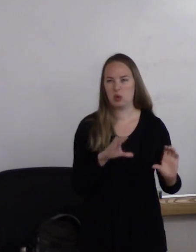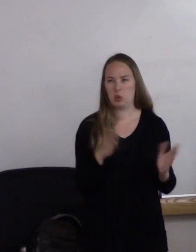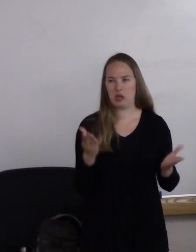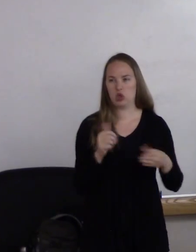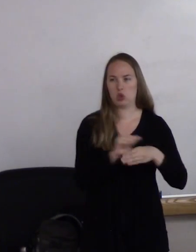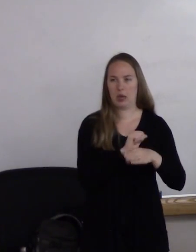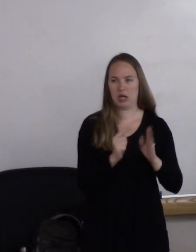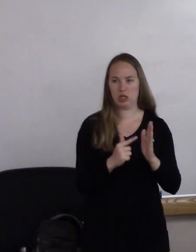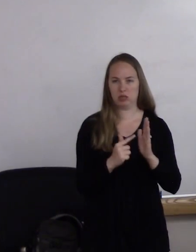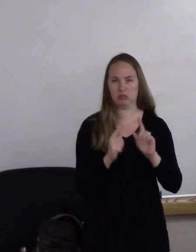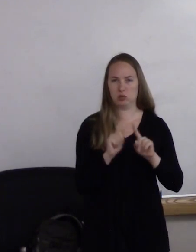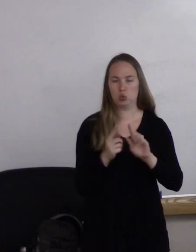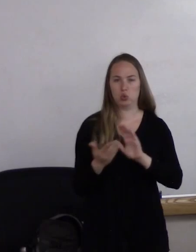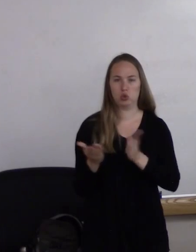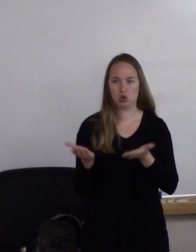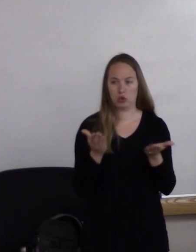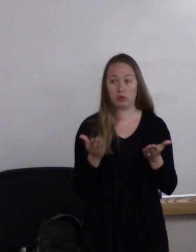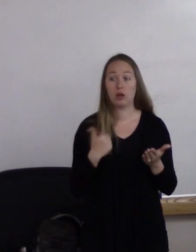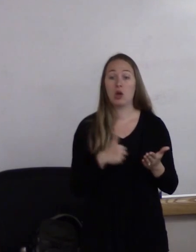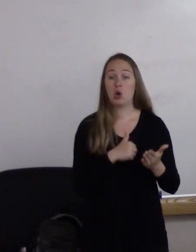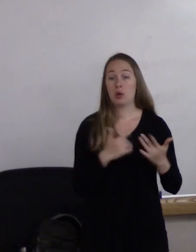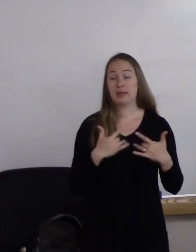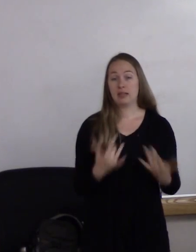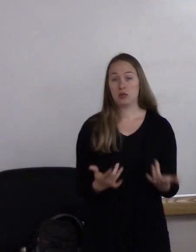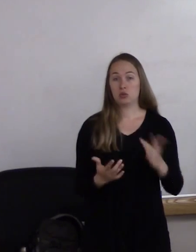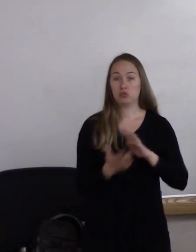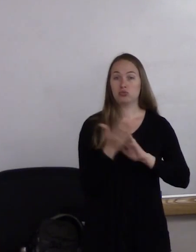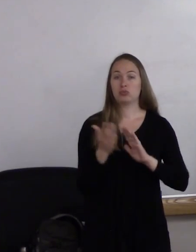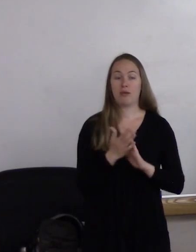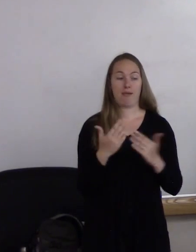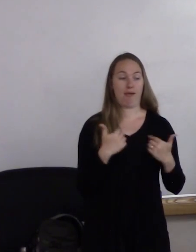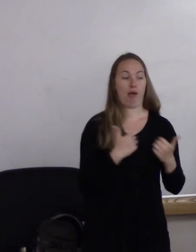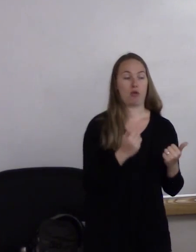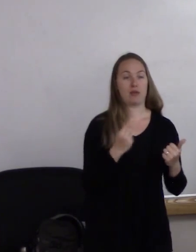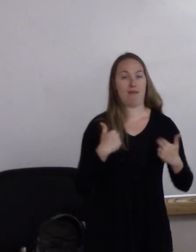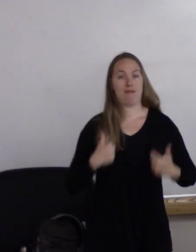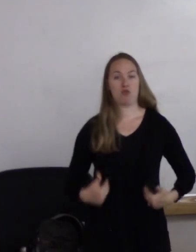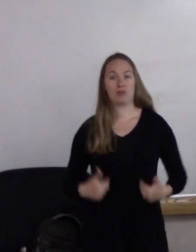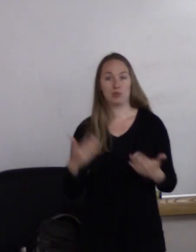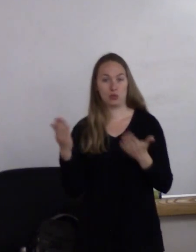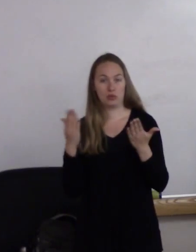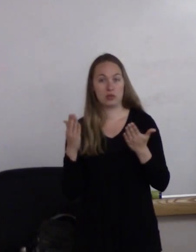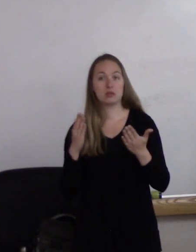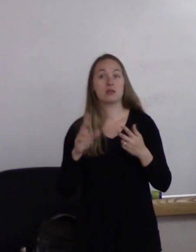We tend to operate in the Health & Human Services side and once being a member of state government,